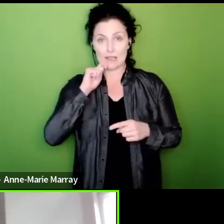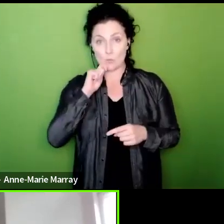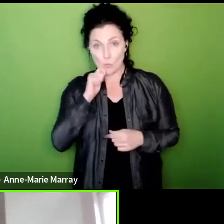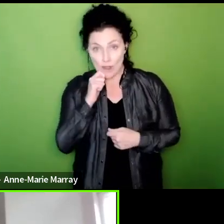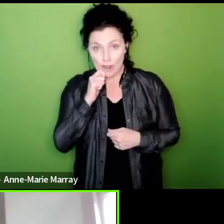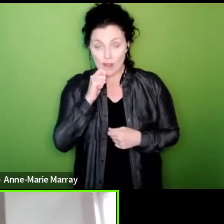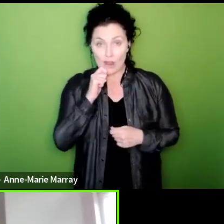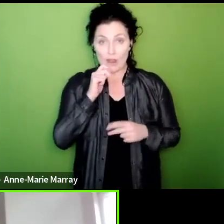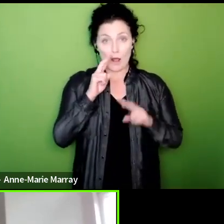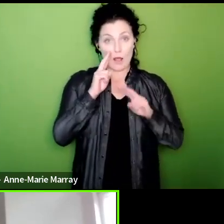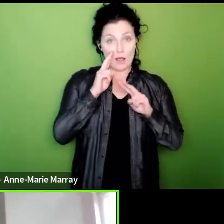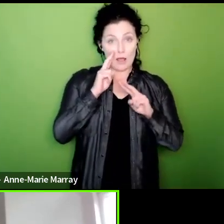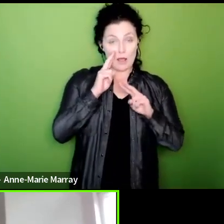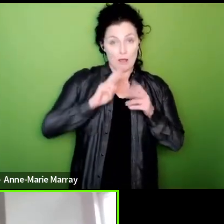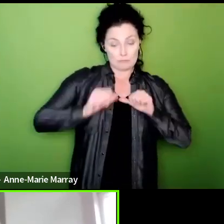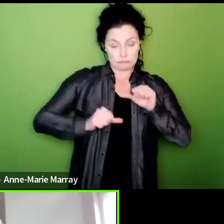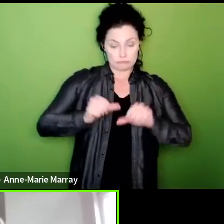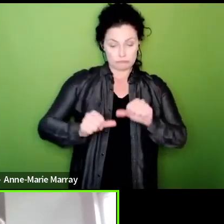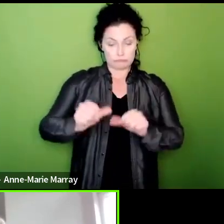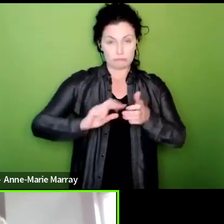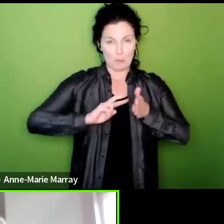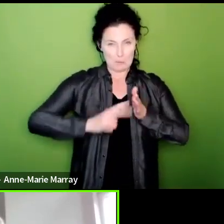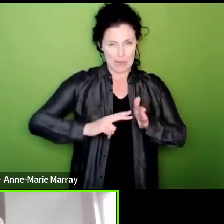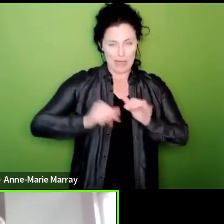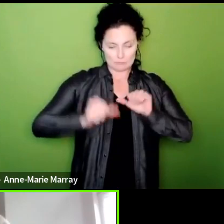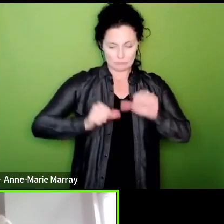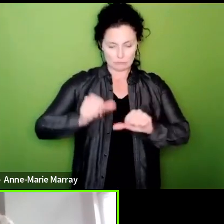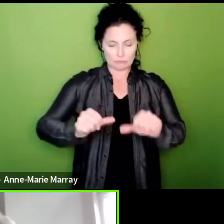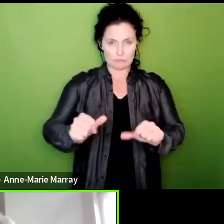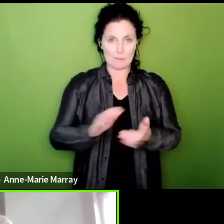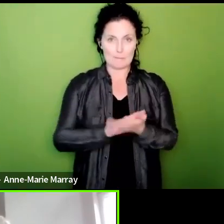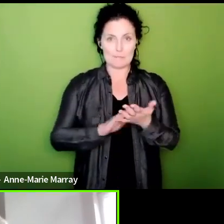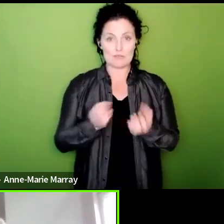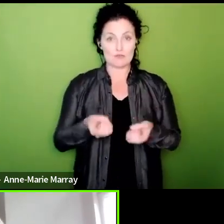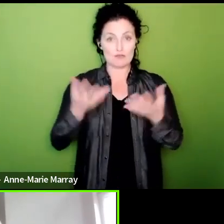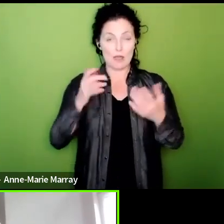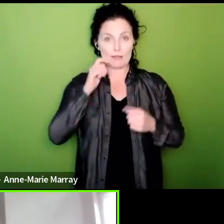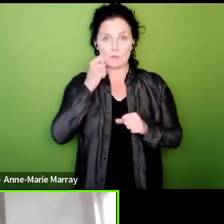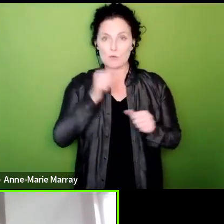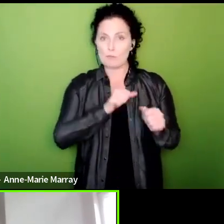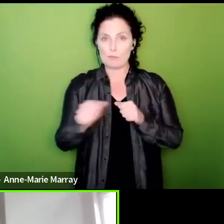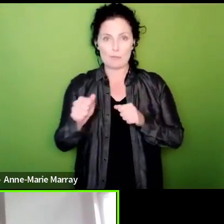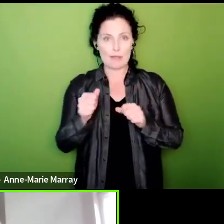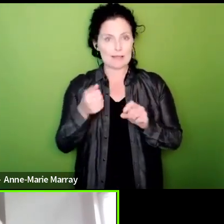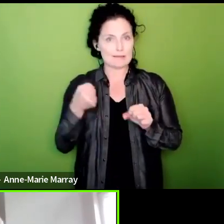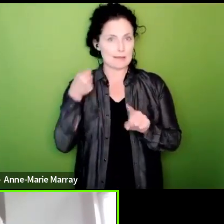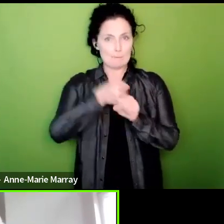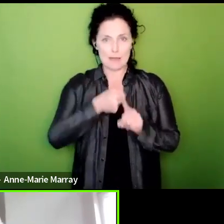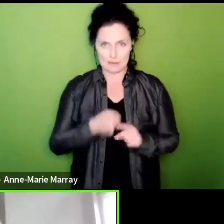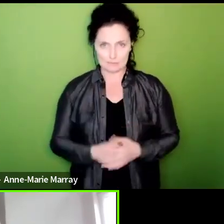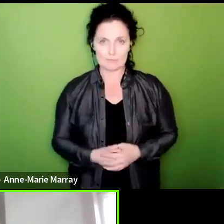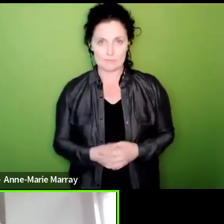the maximum effect and that means just to give some examples Fran that we may look for example